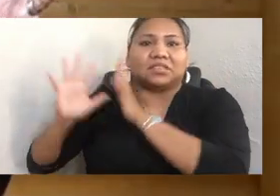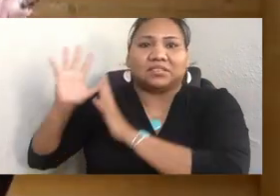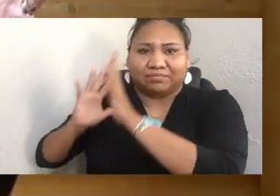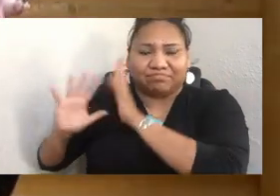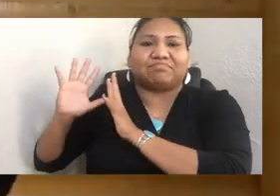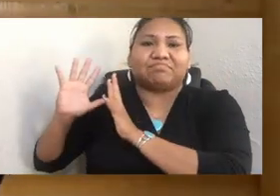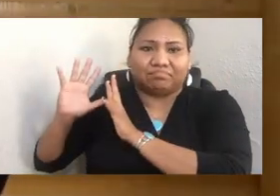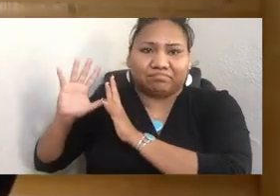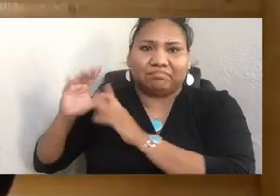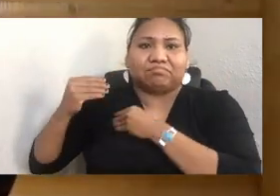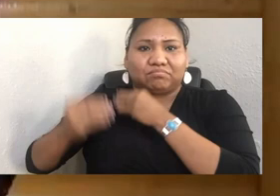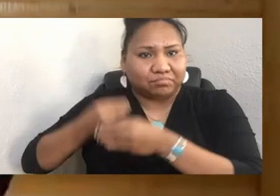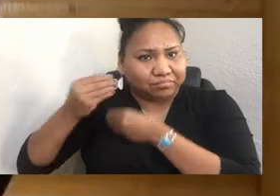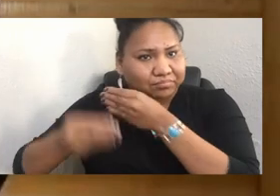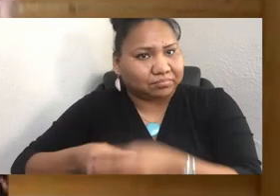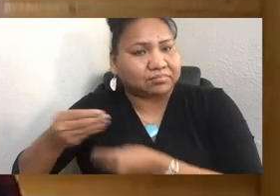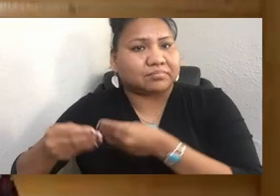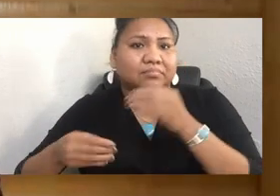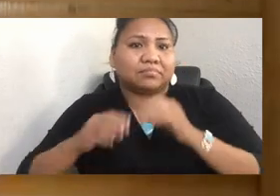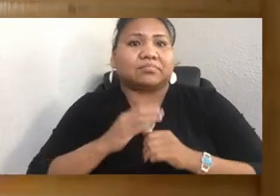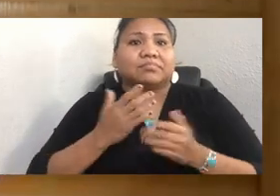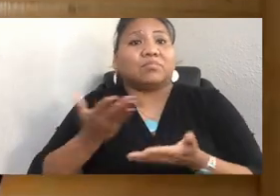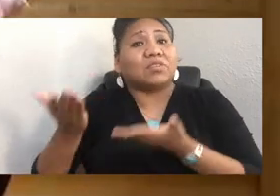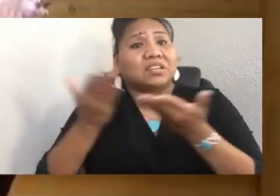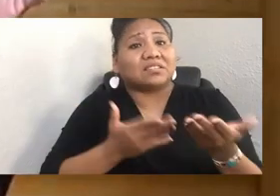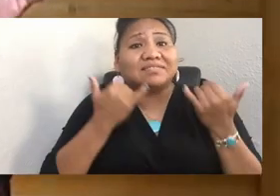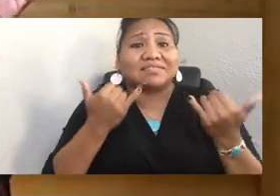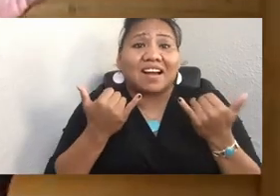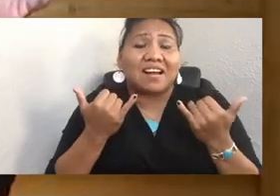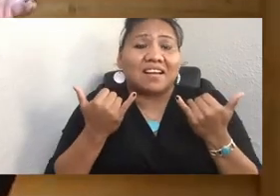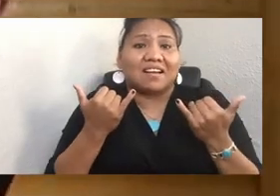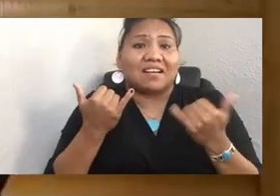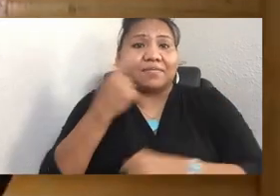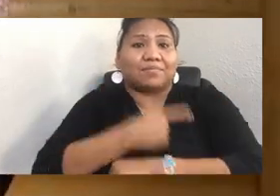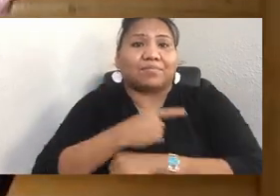that we have all of middle-aged people and the elders.